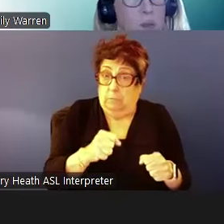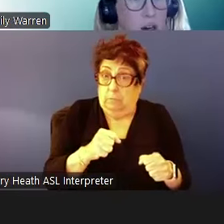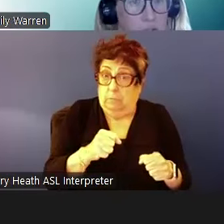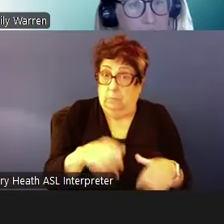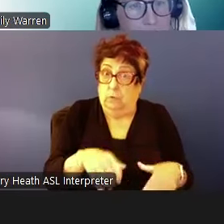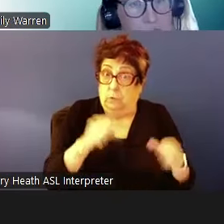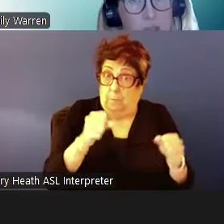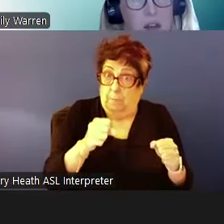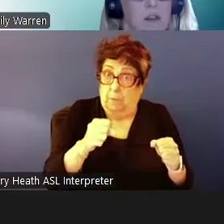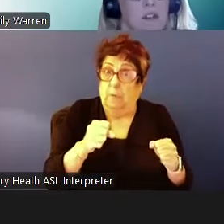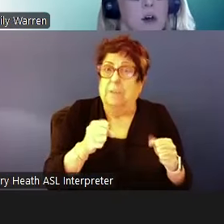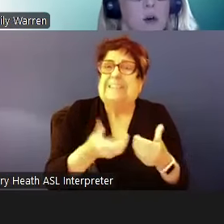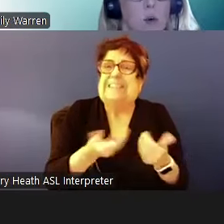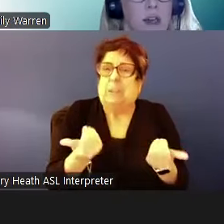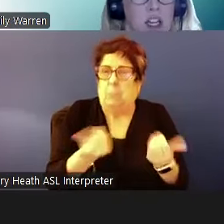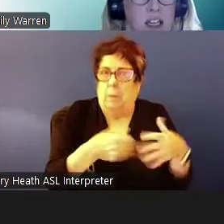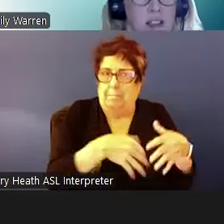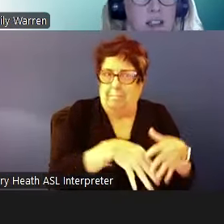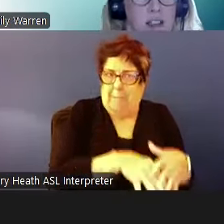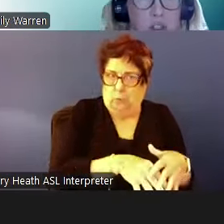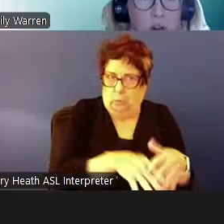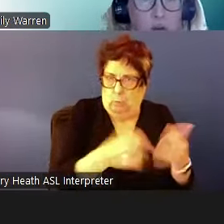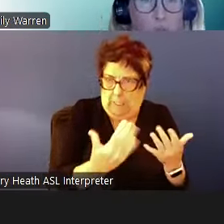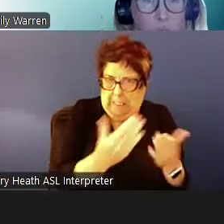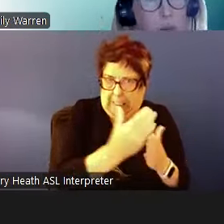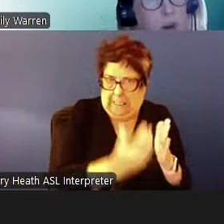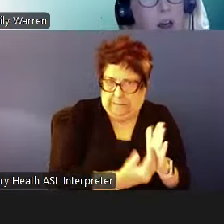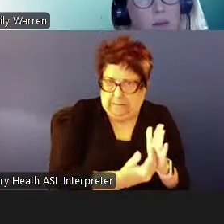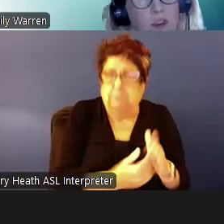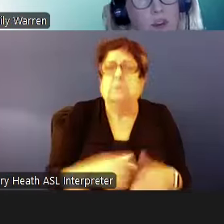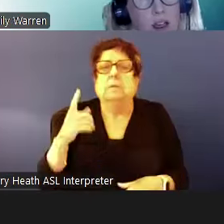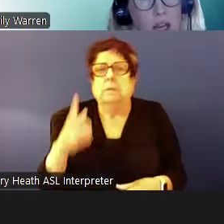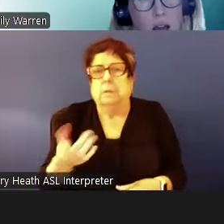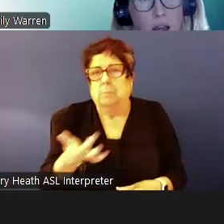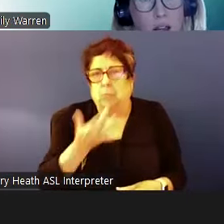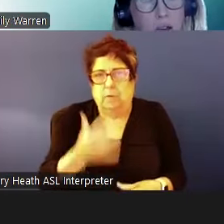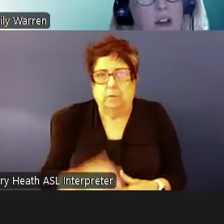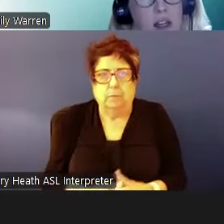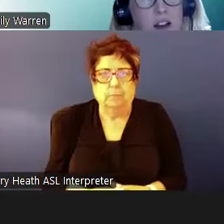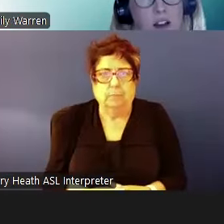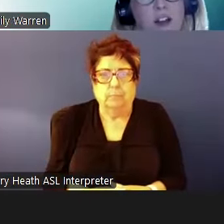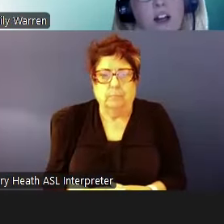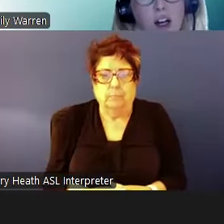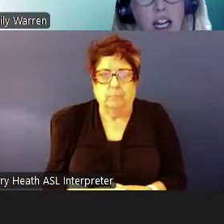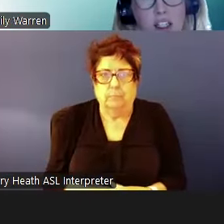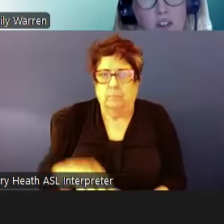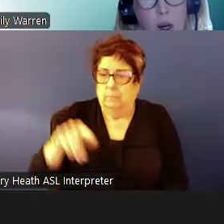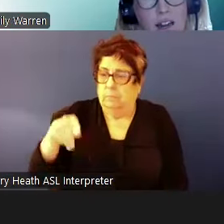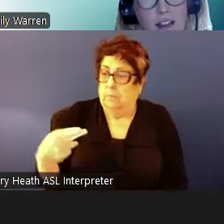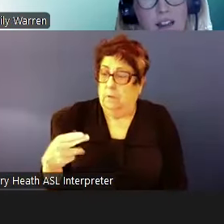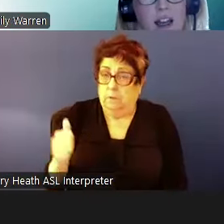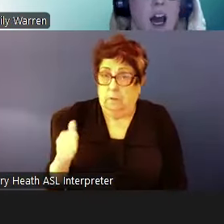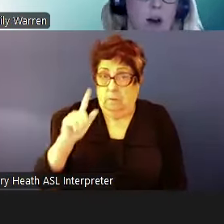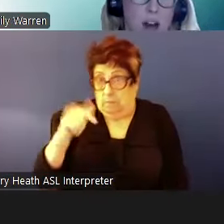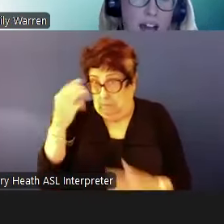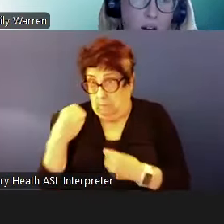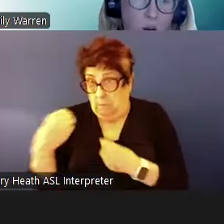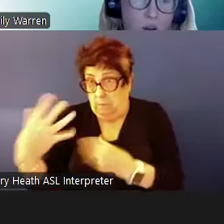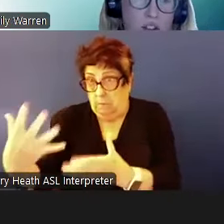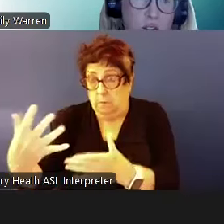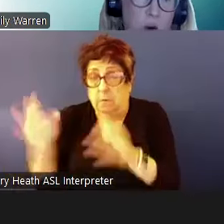and preferences. PHAs have to inform families on their current waiting list about how to go